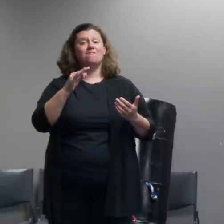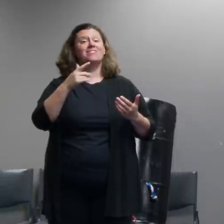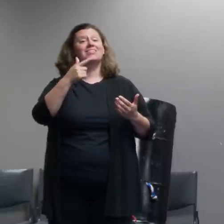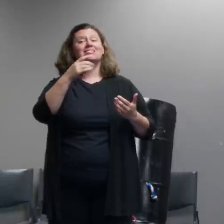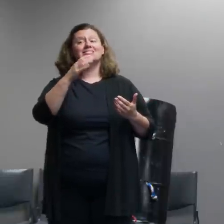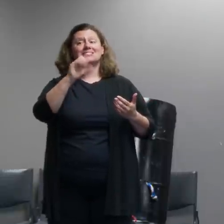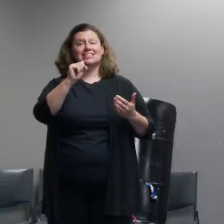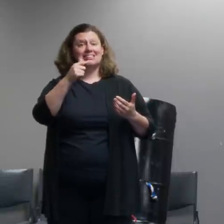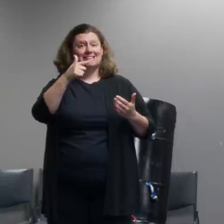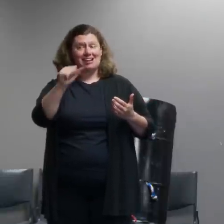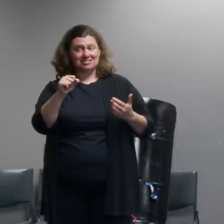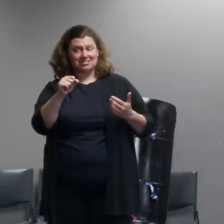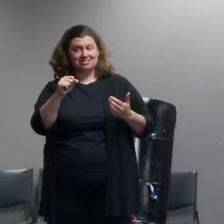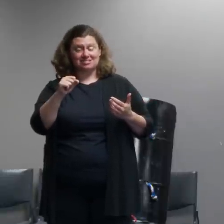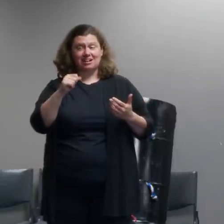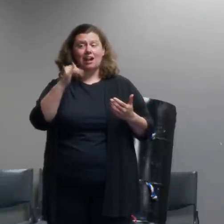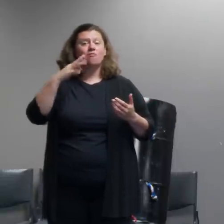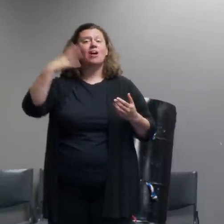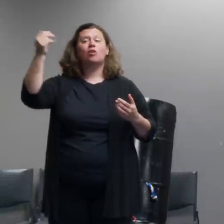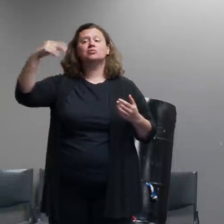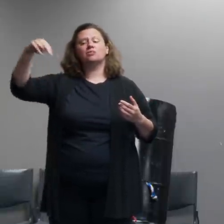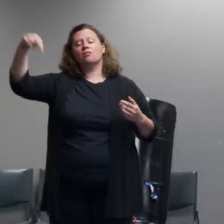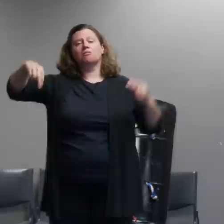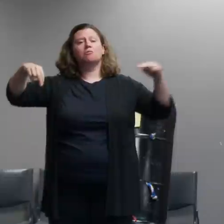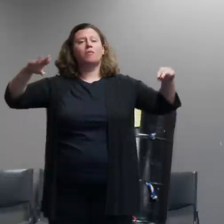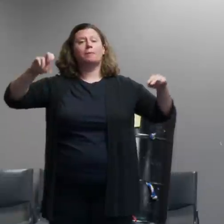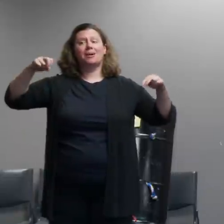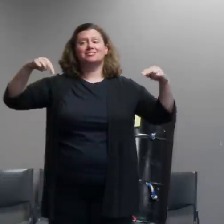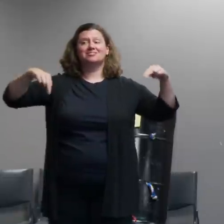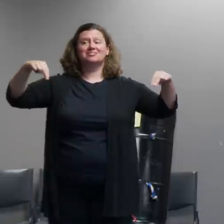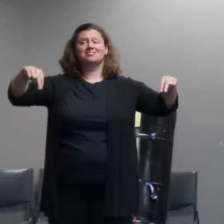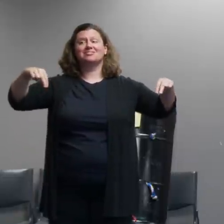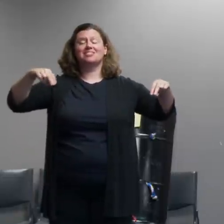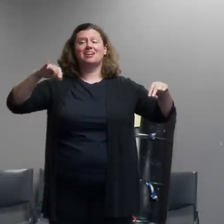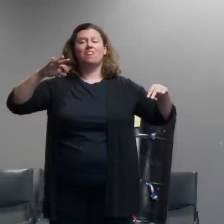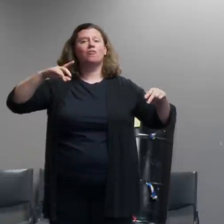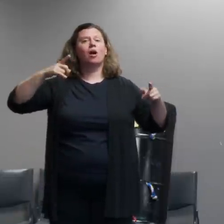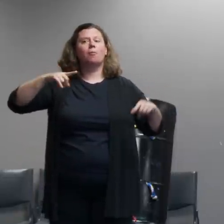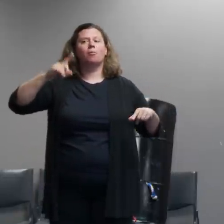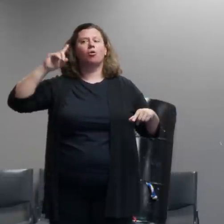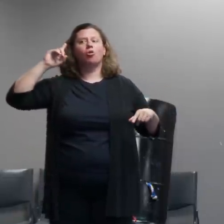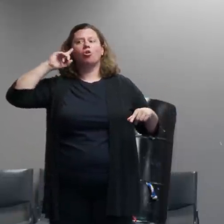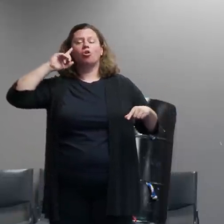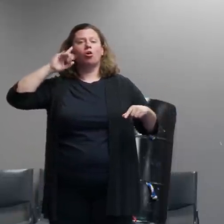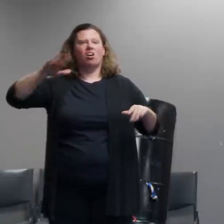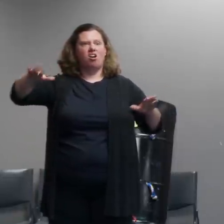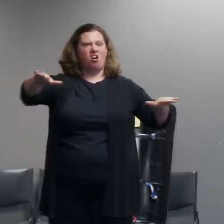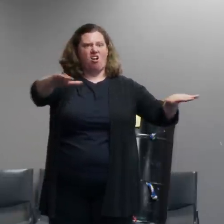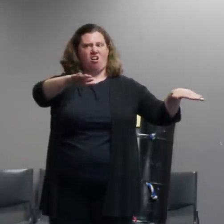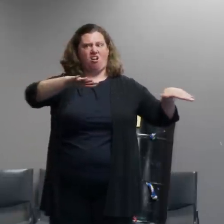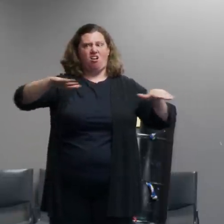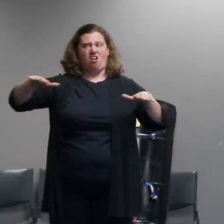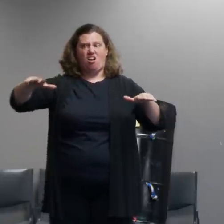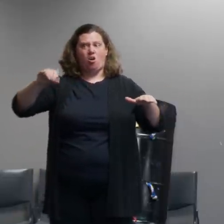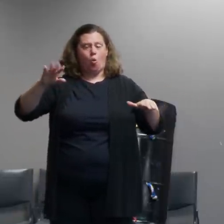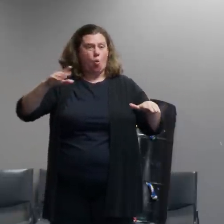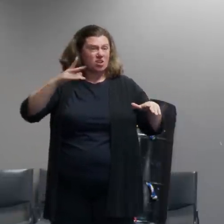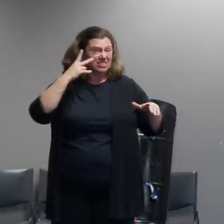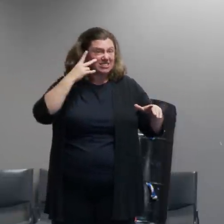while they're waiting for a bus and somehow they didn't hear the warnings didn't see that things were starting to go bad and and